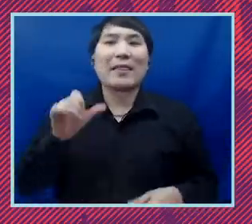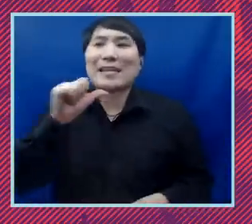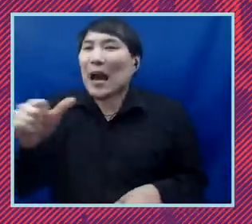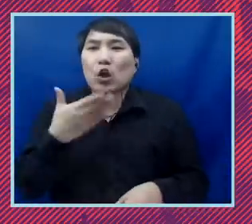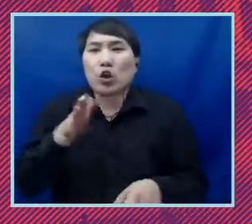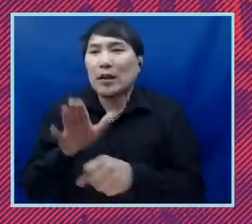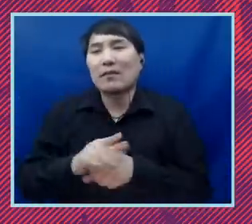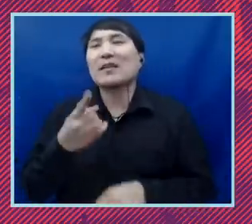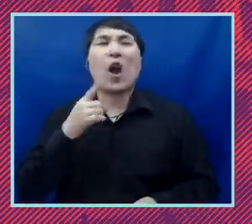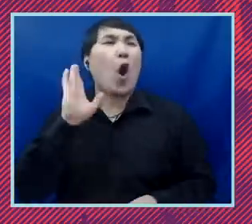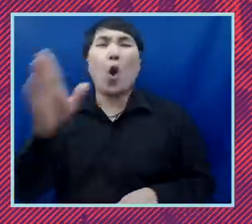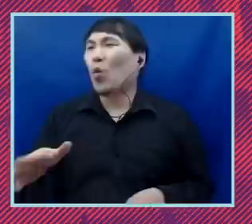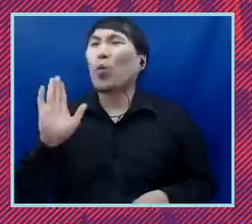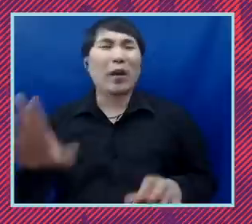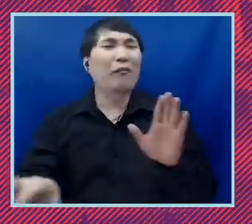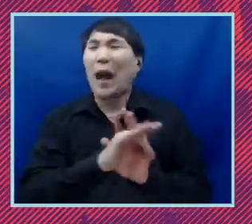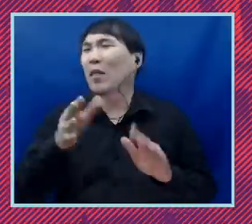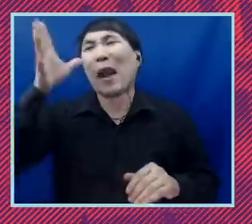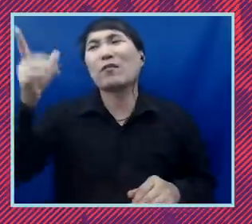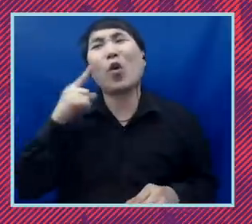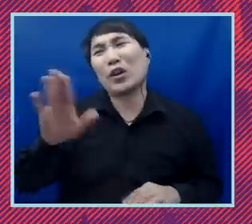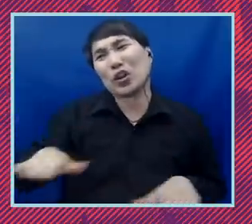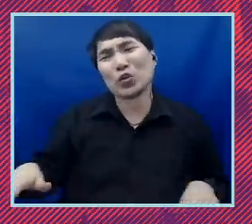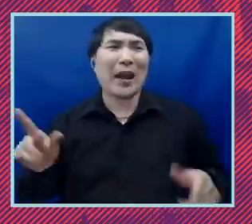just say, "Oh, we're going to find and connect them back and send them off on their merry way."